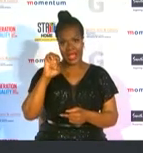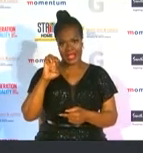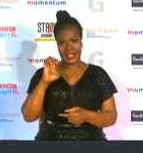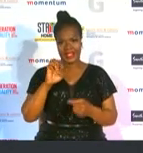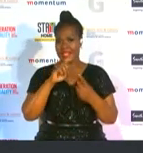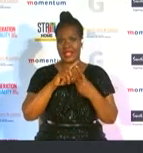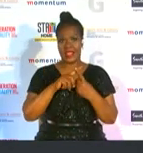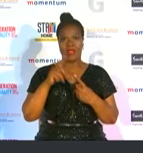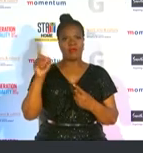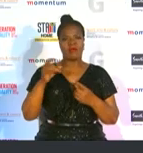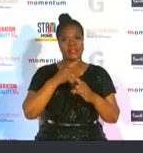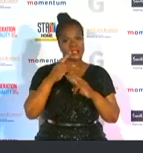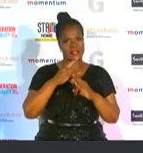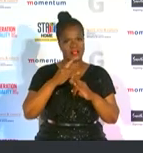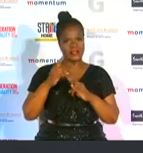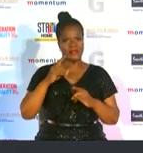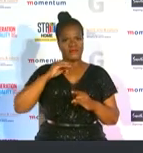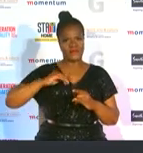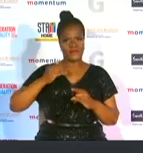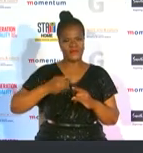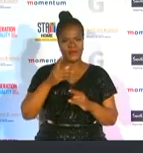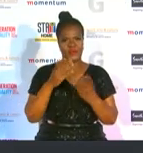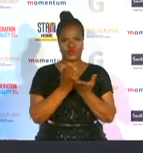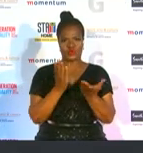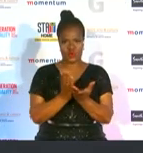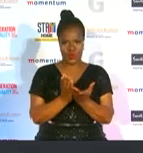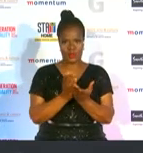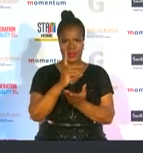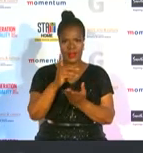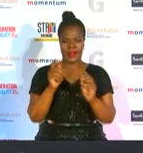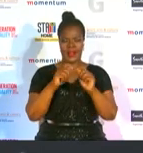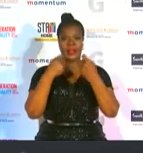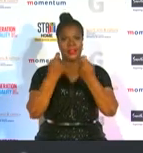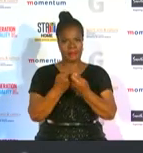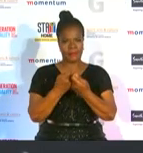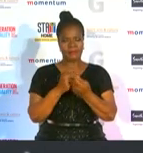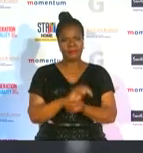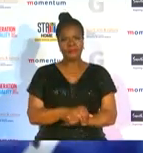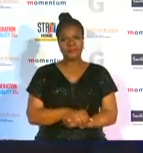female in the sa school squash team during last year's asian tour